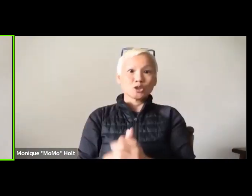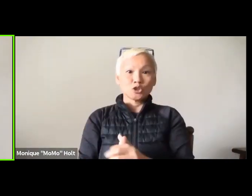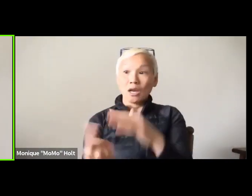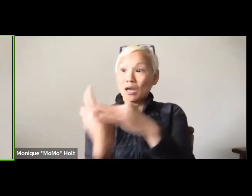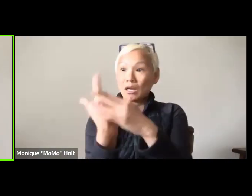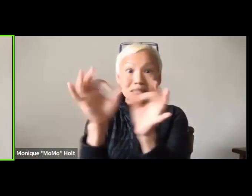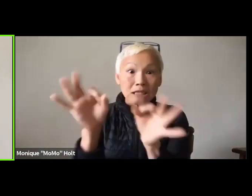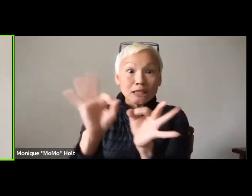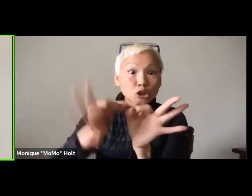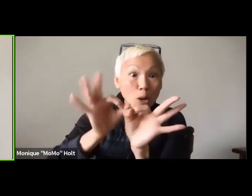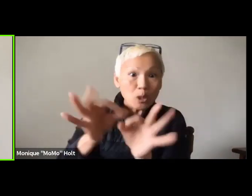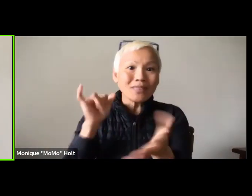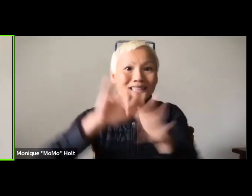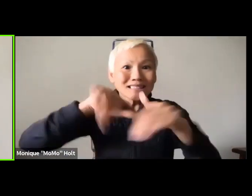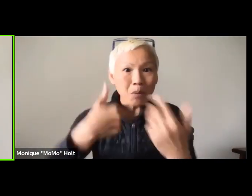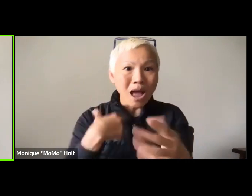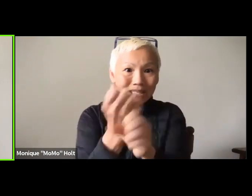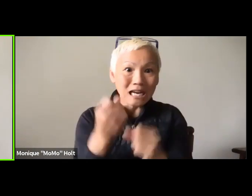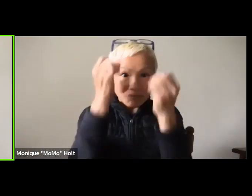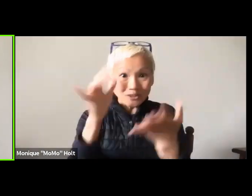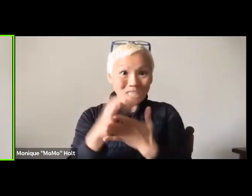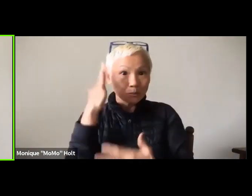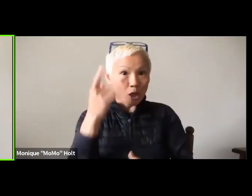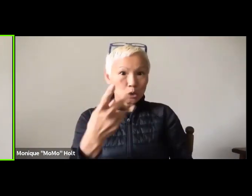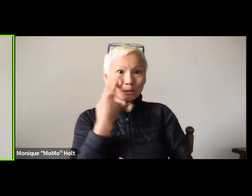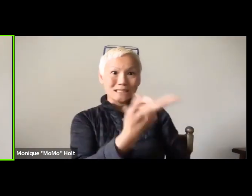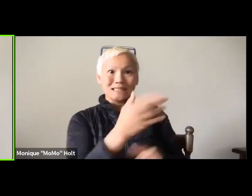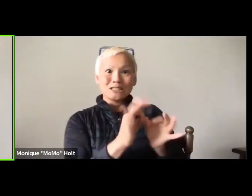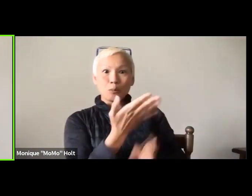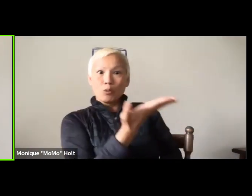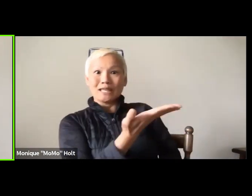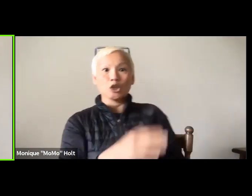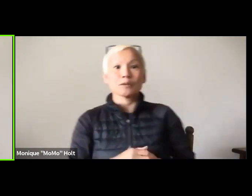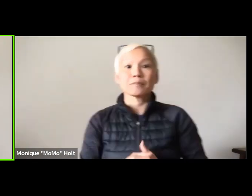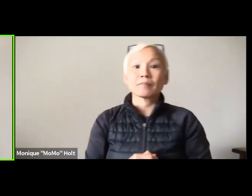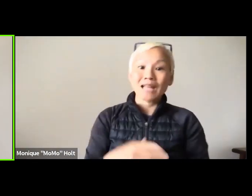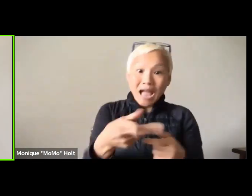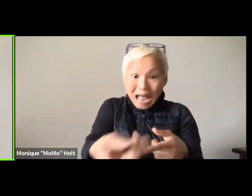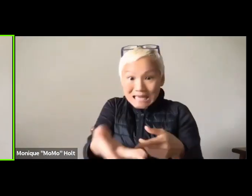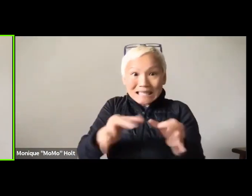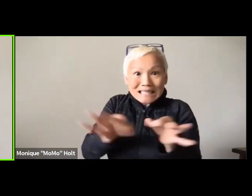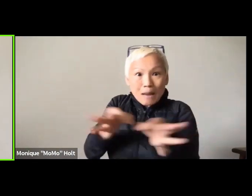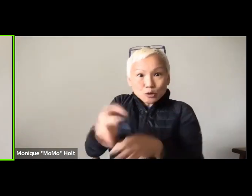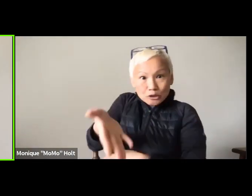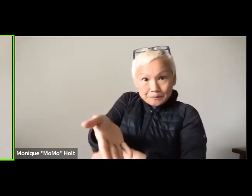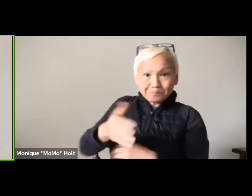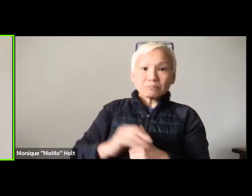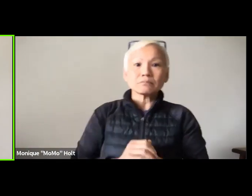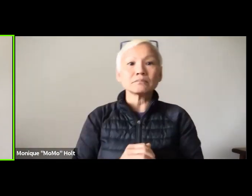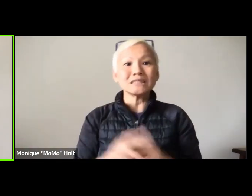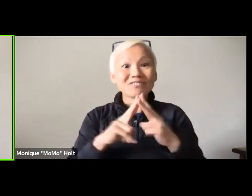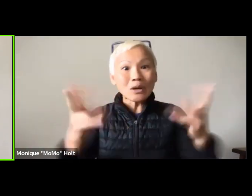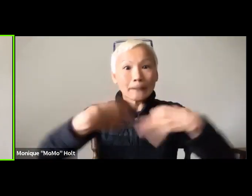through our eyes with captions. That's how we get our information if an interpreter comes up, that's that's why you see an interpreter here,